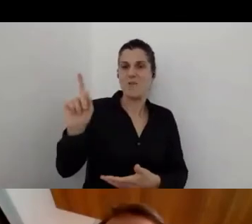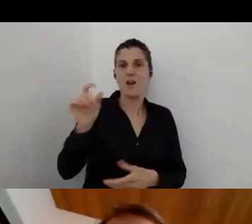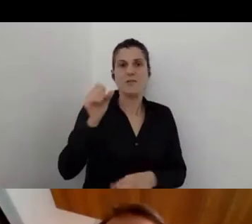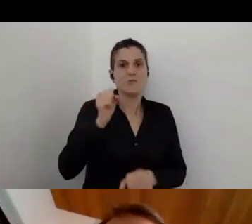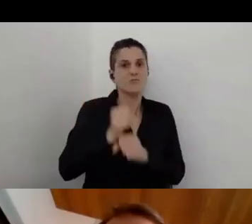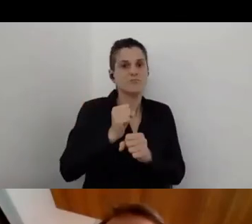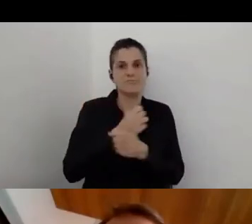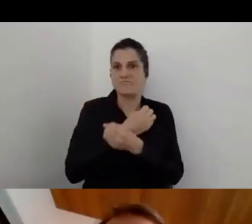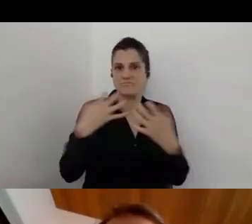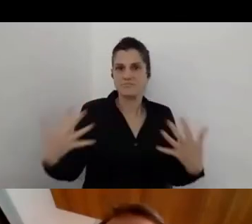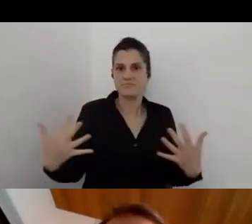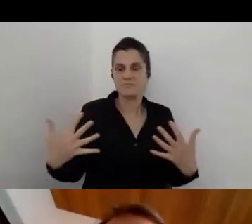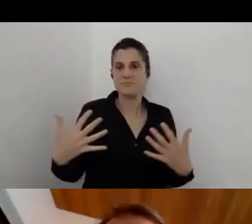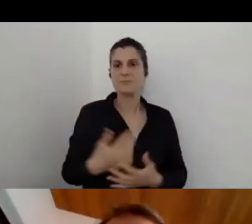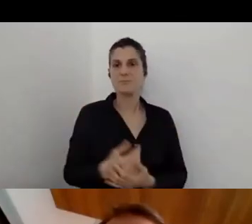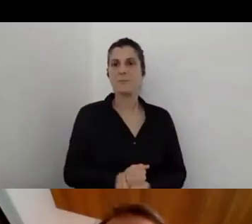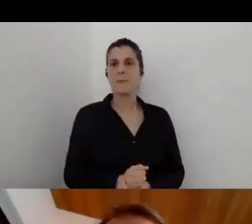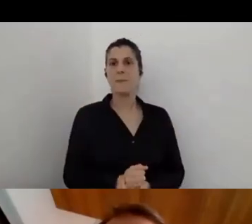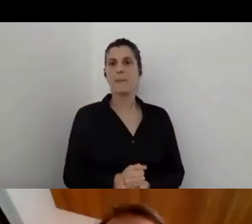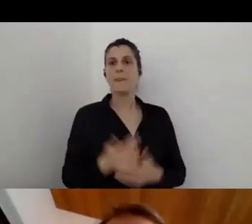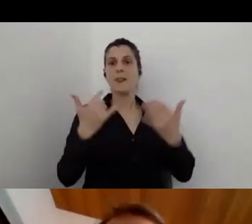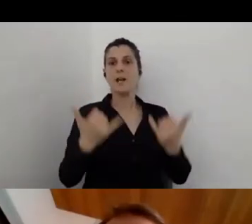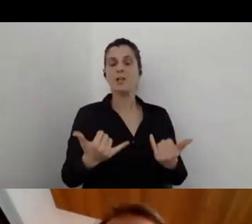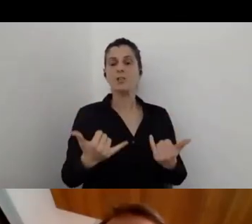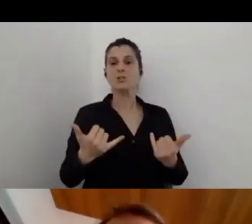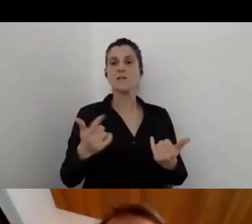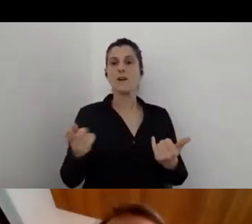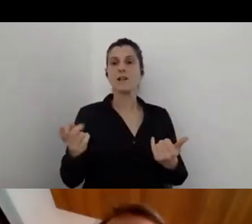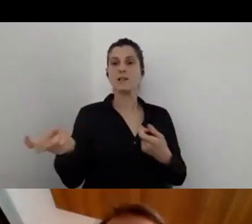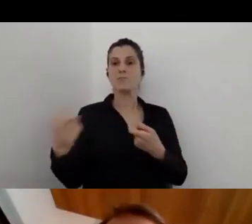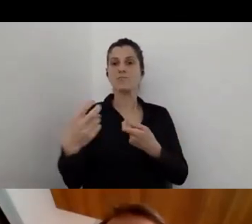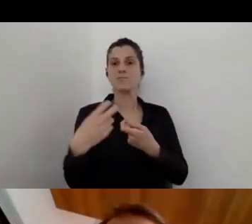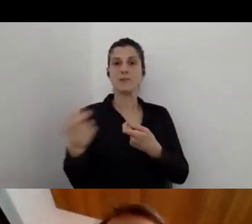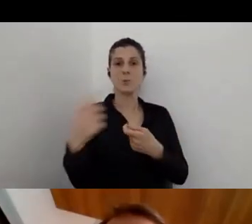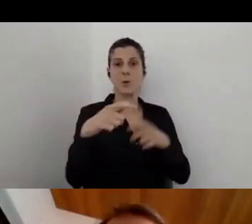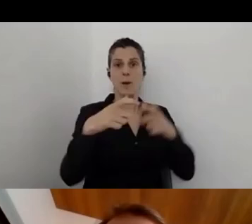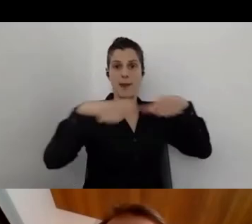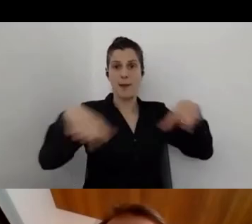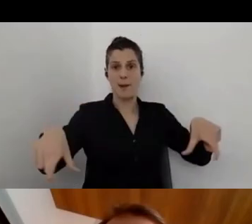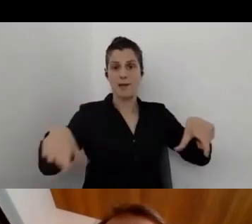I'm now putting everybody on the panel and we will start answering the questions.